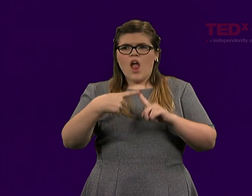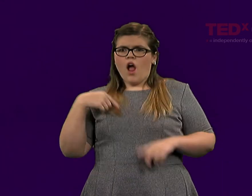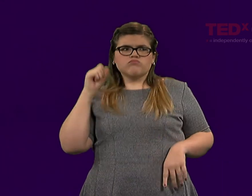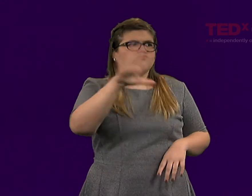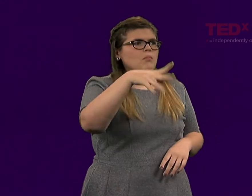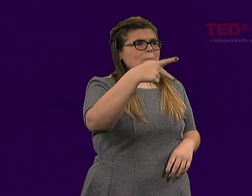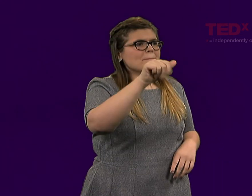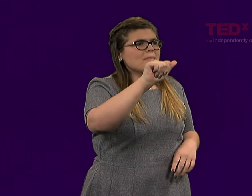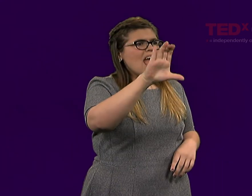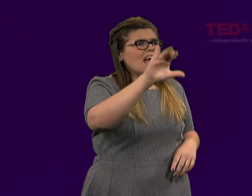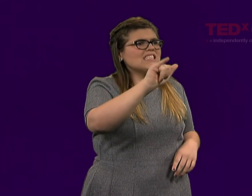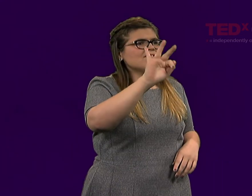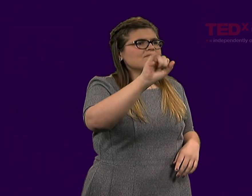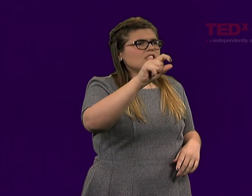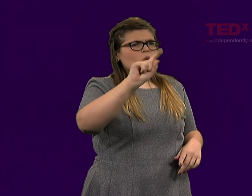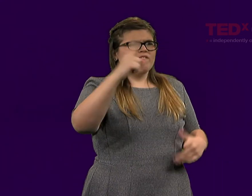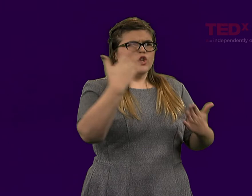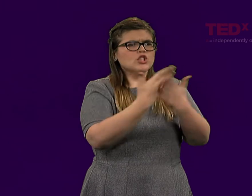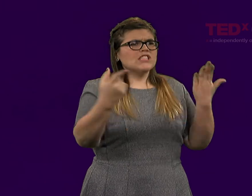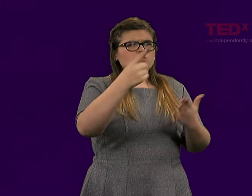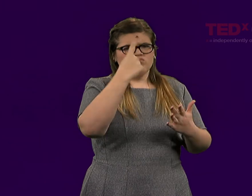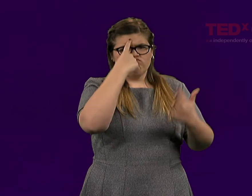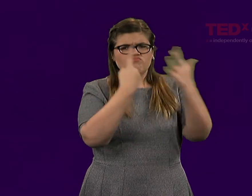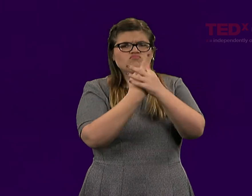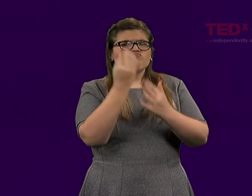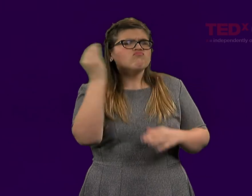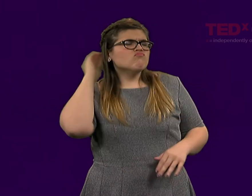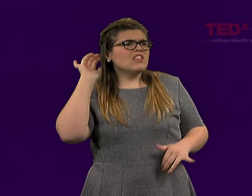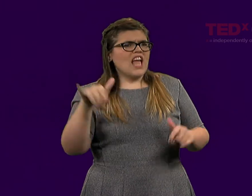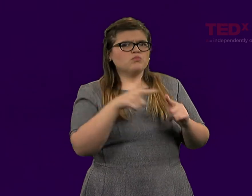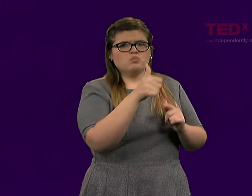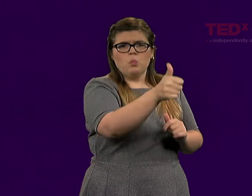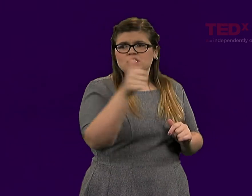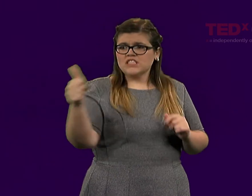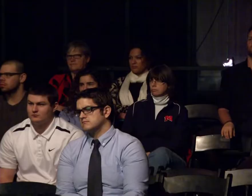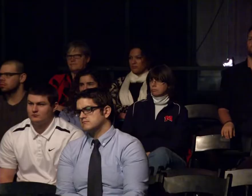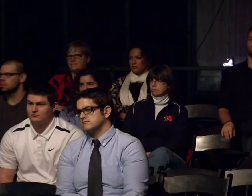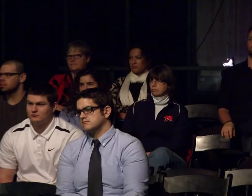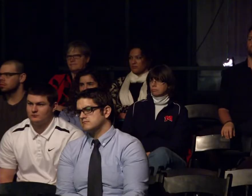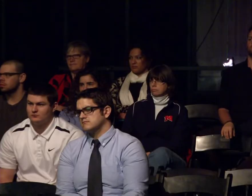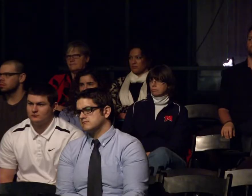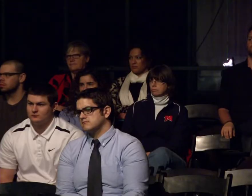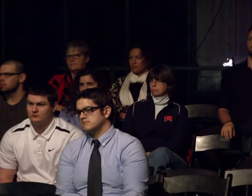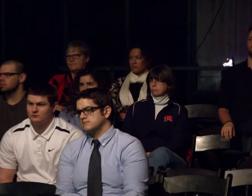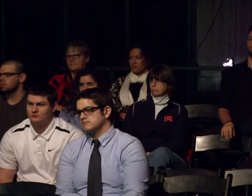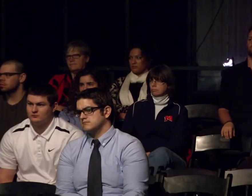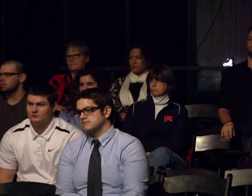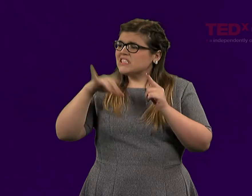when I say the word "pacifist"? What's the first image?